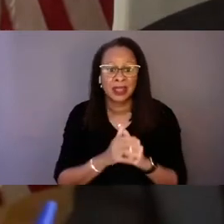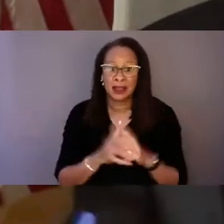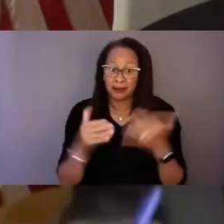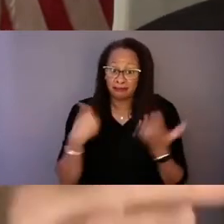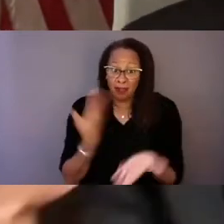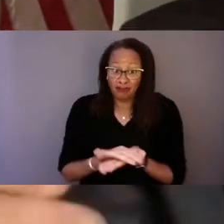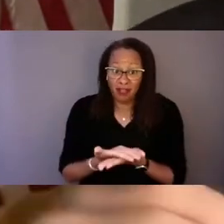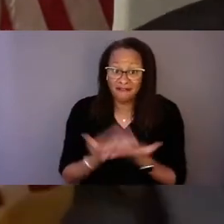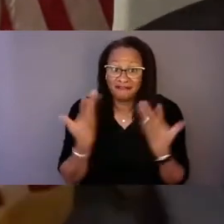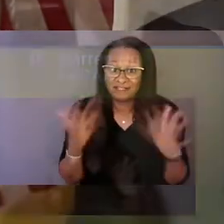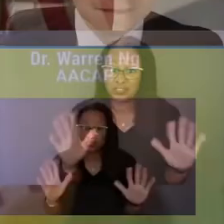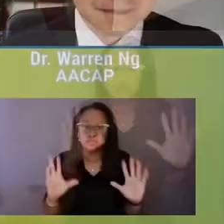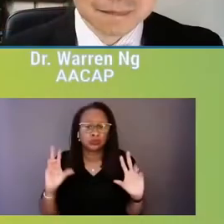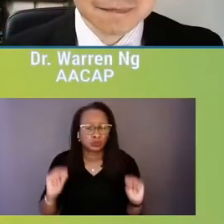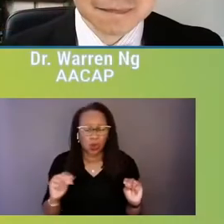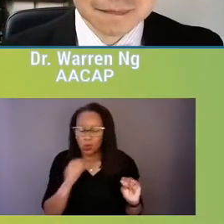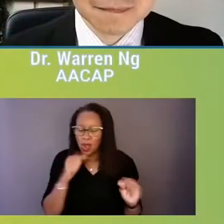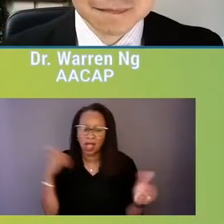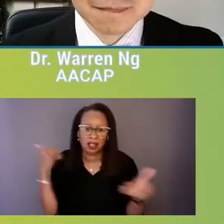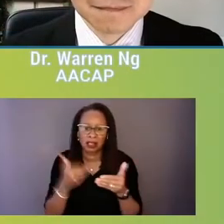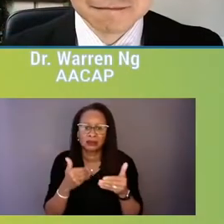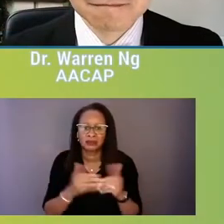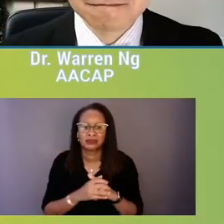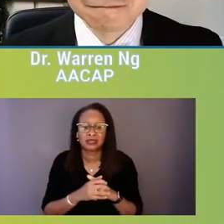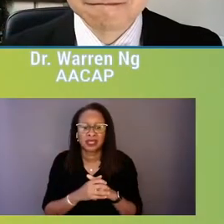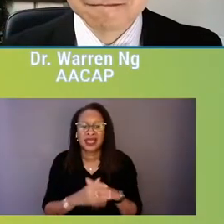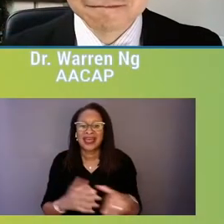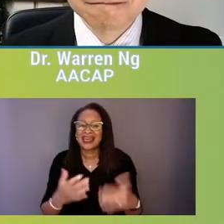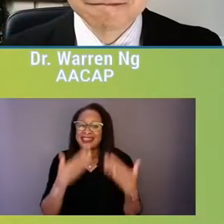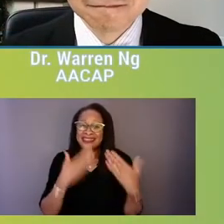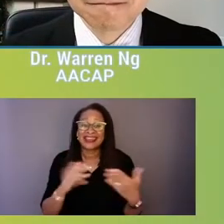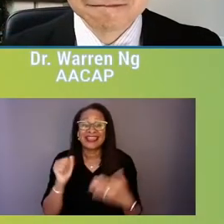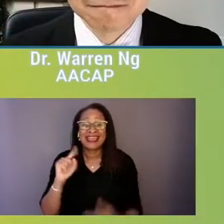And I want to thank Anthem and Beacon for, again, stepping up.